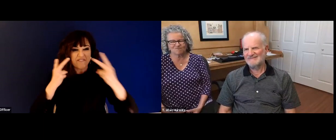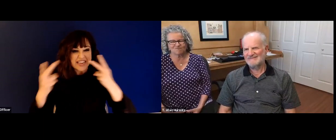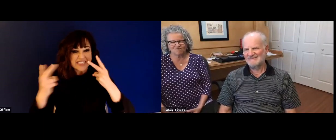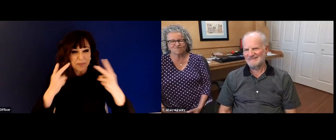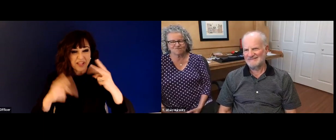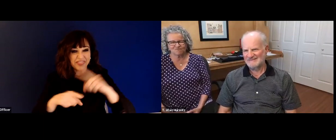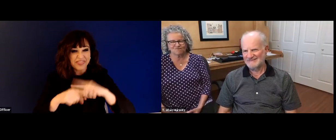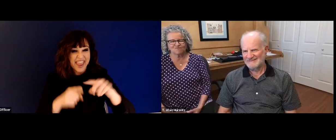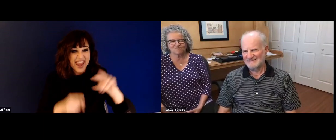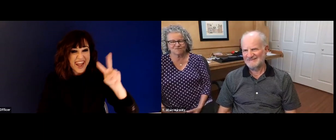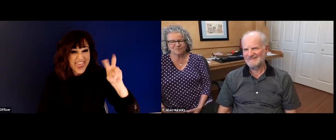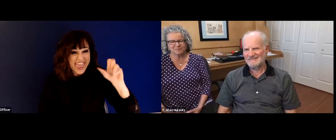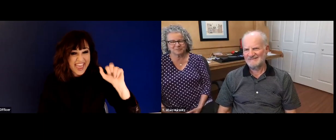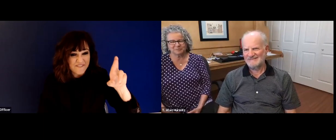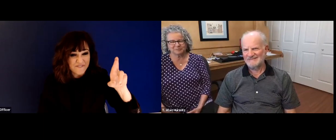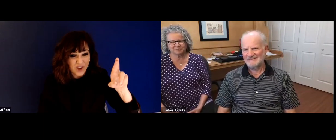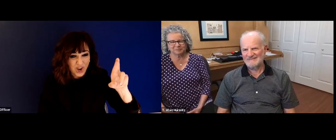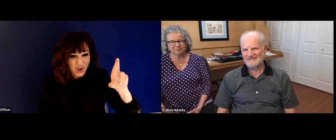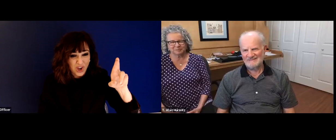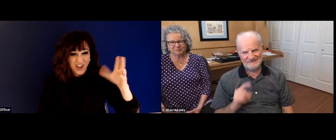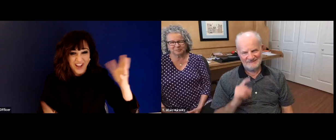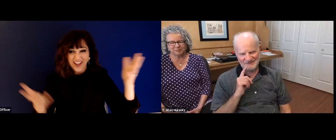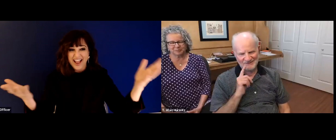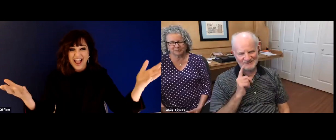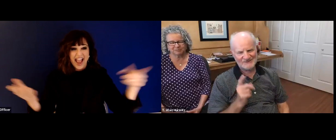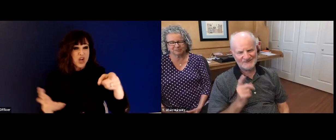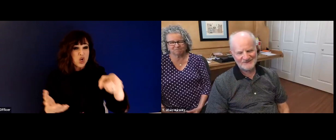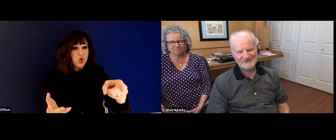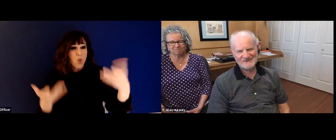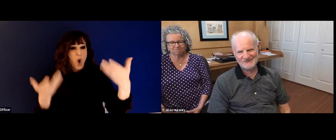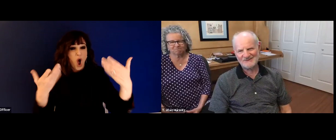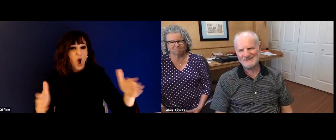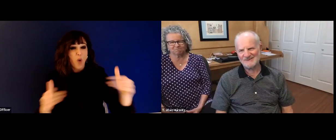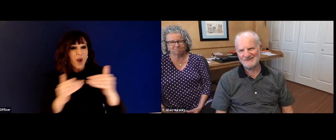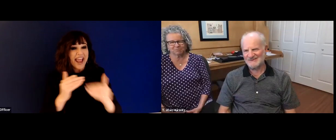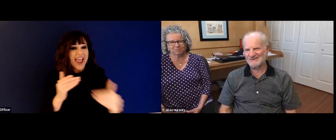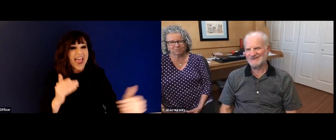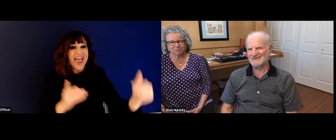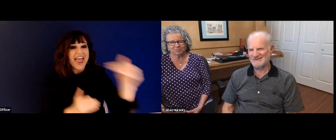just want to recognize to like the movie coda, you know, they